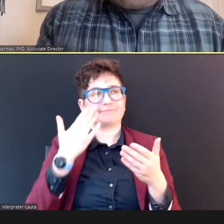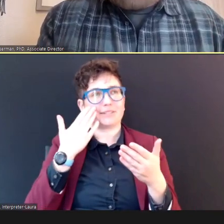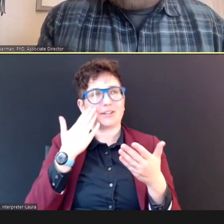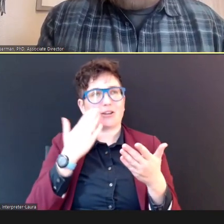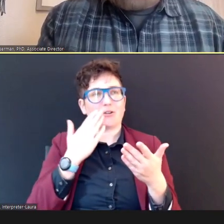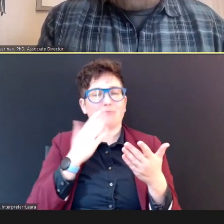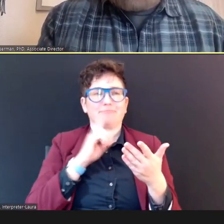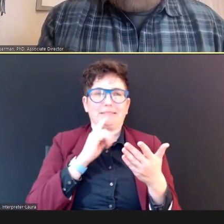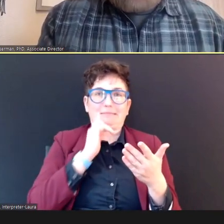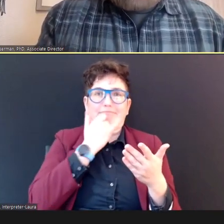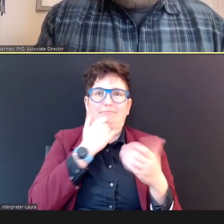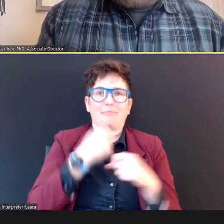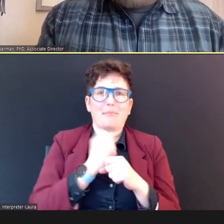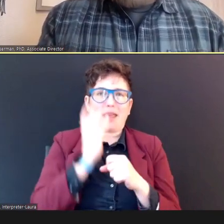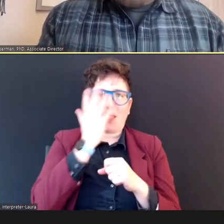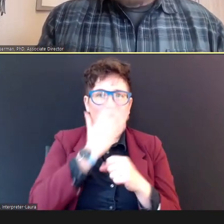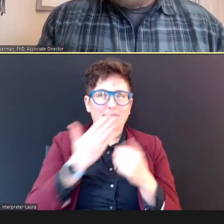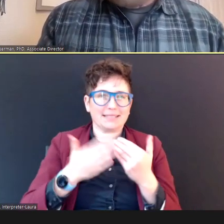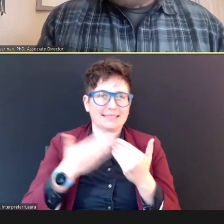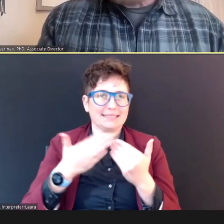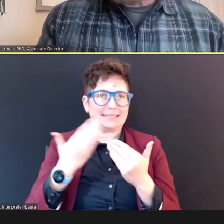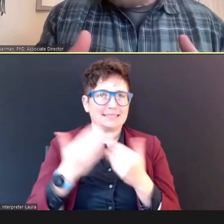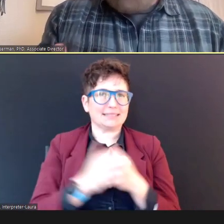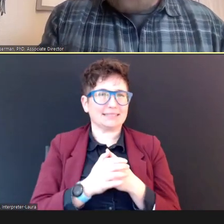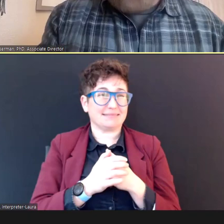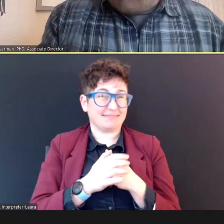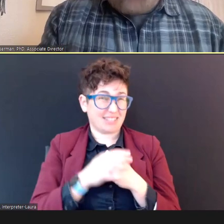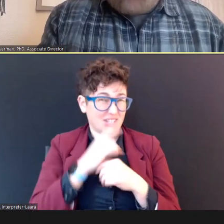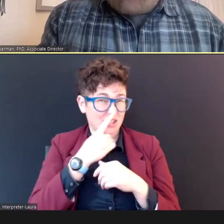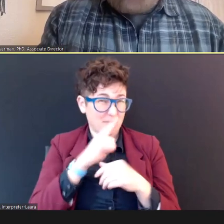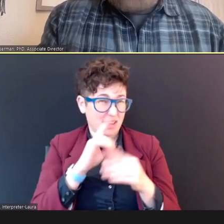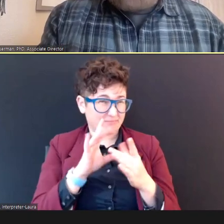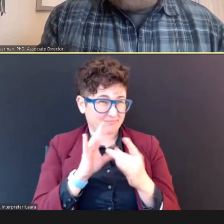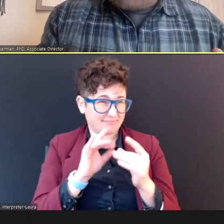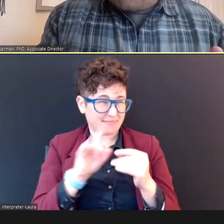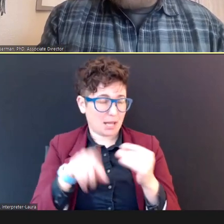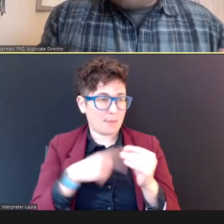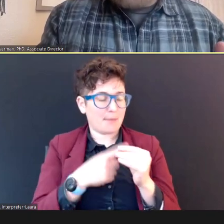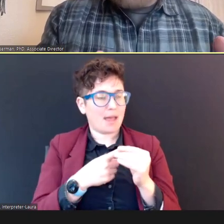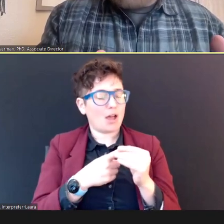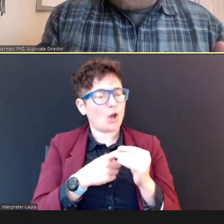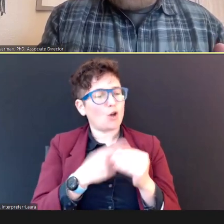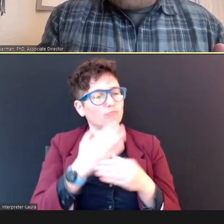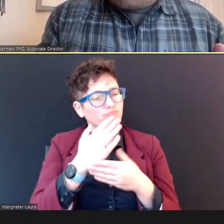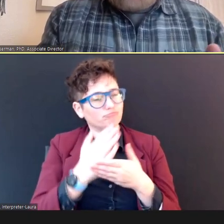So can you talk, for a minute, about some of the things, that we